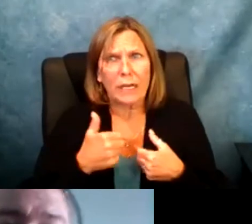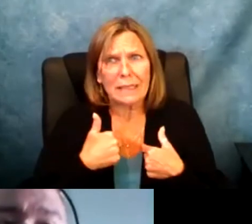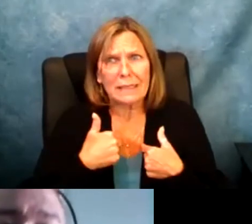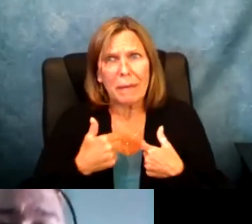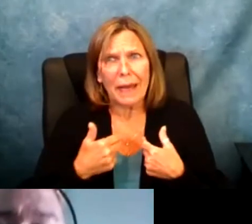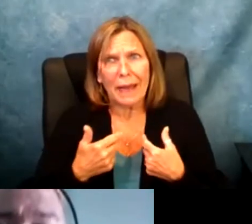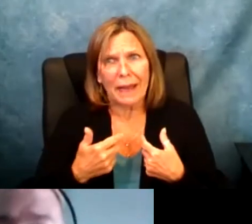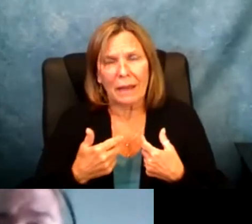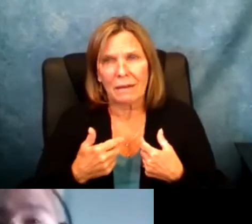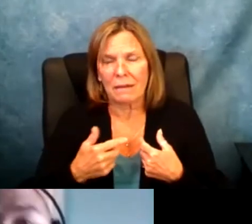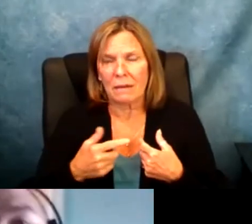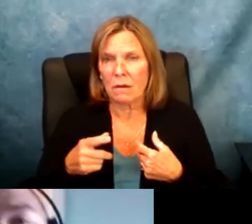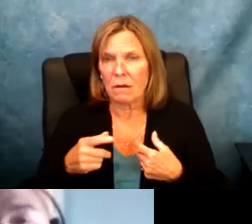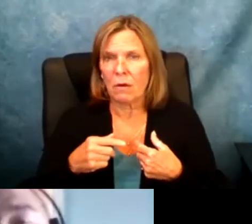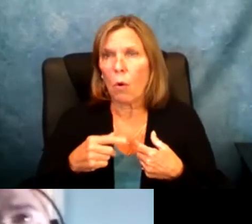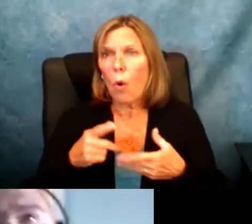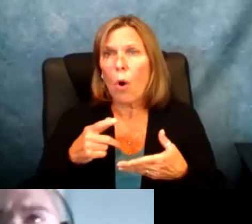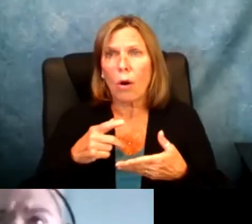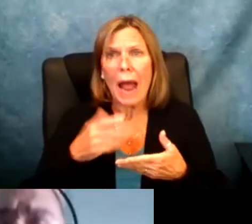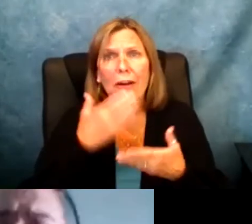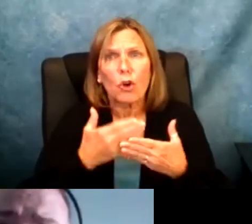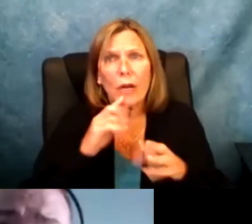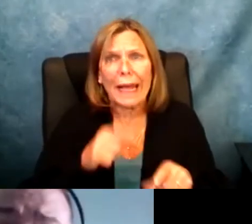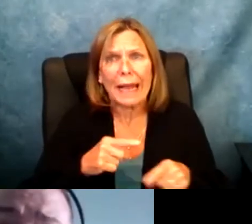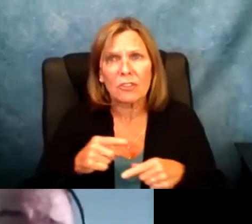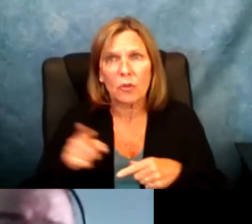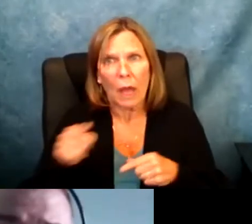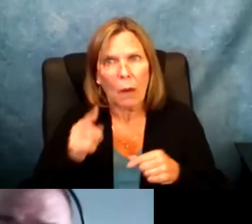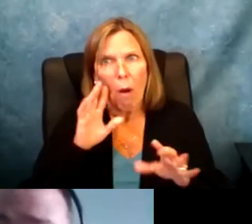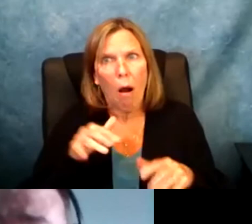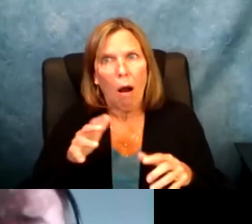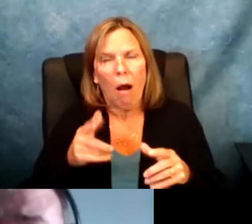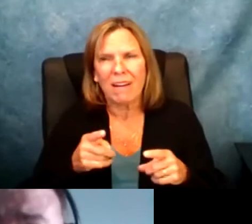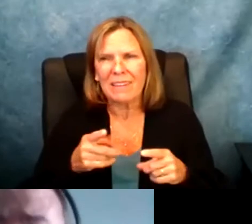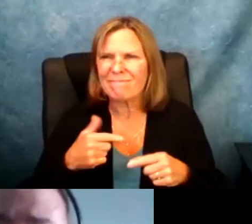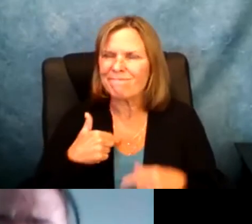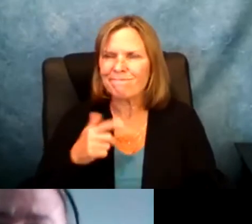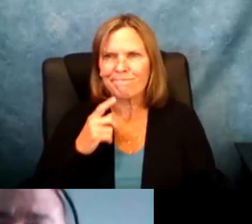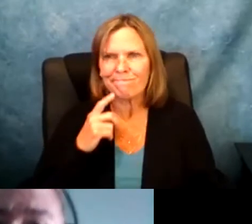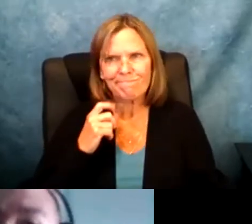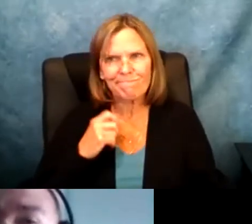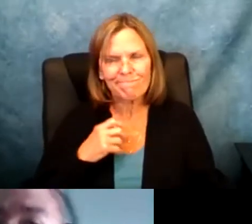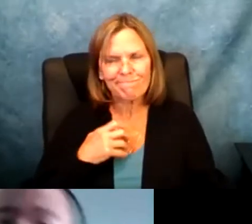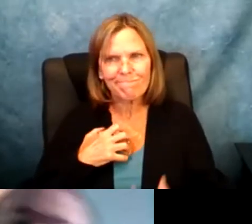and some were